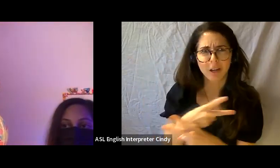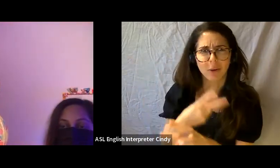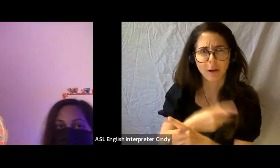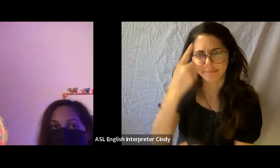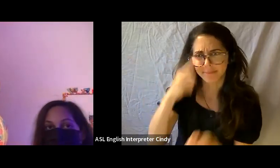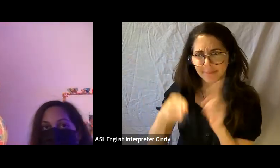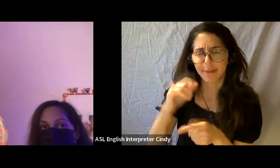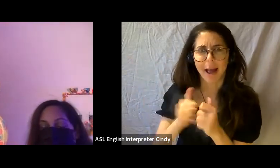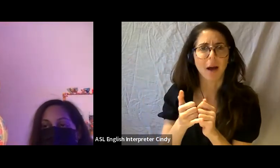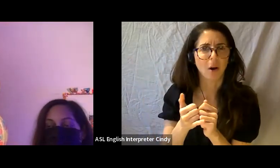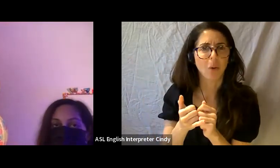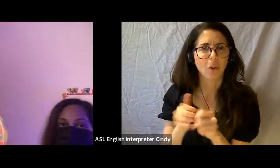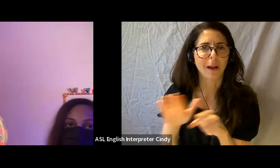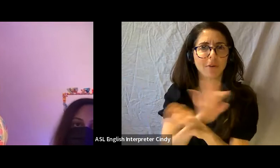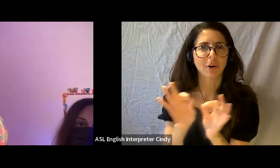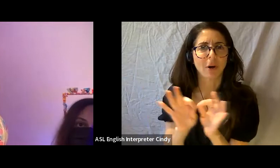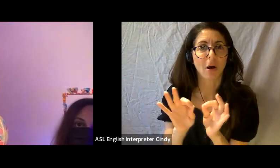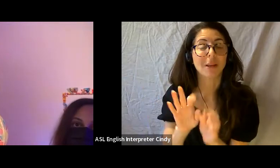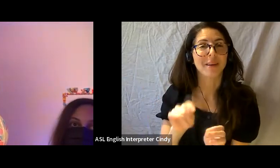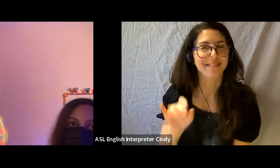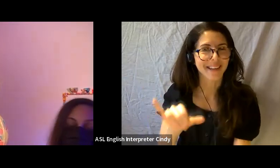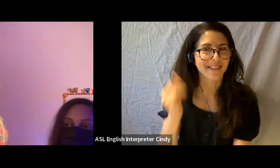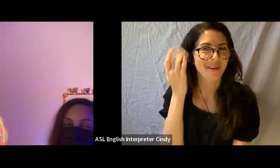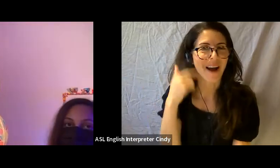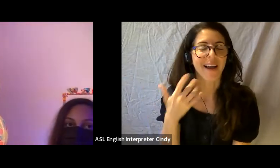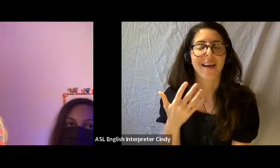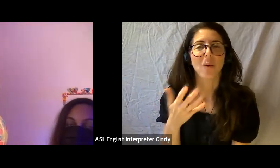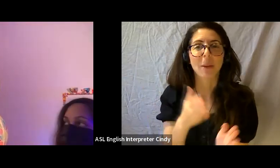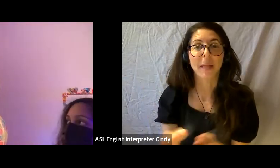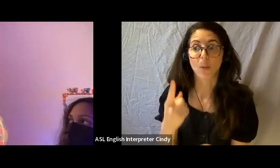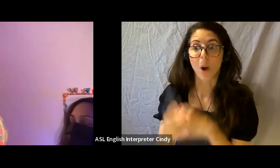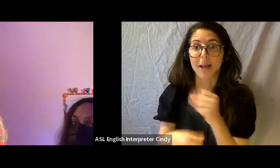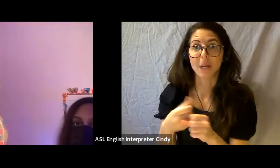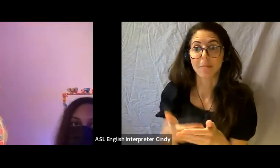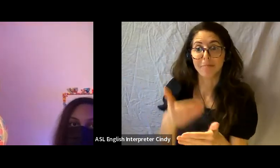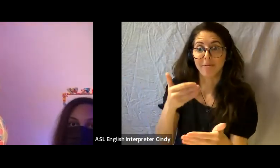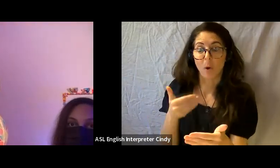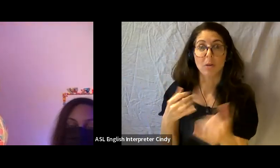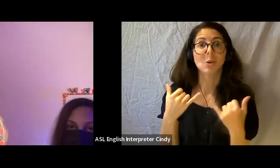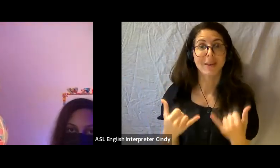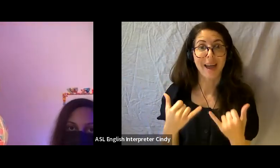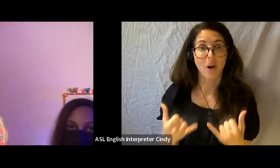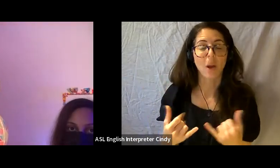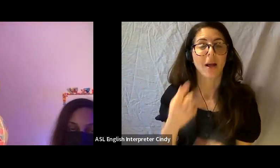But that is why we plan a year in advance, so this call is for our 2023 and 24 season